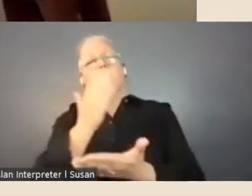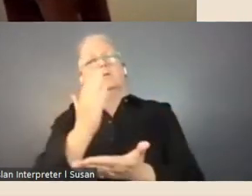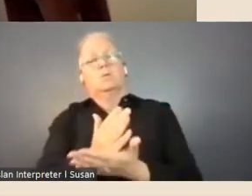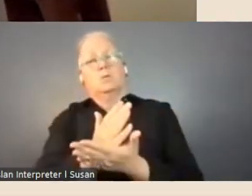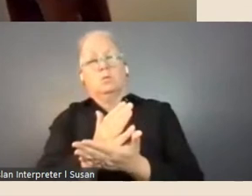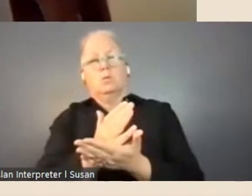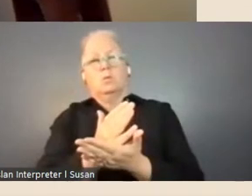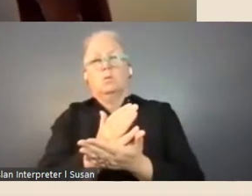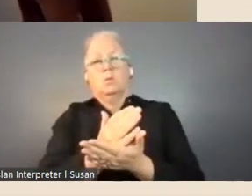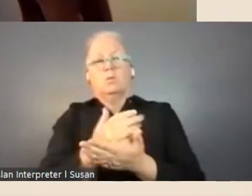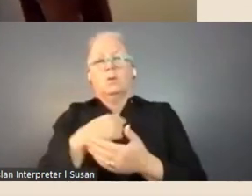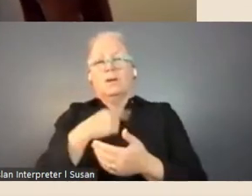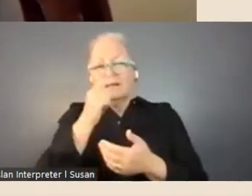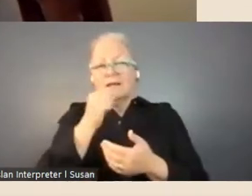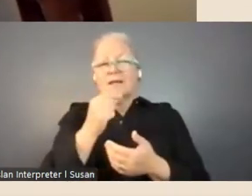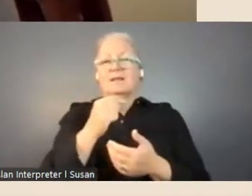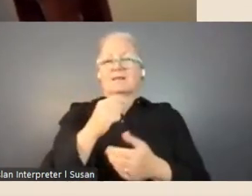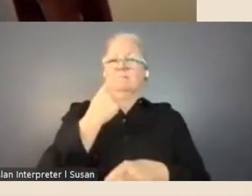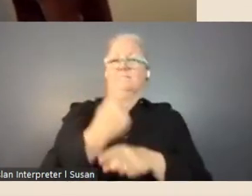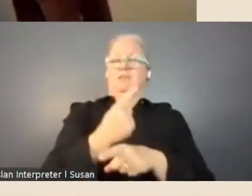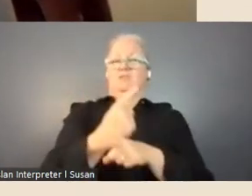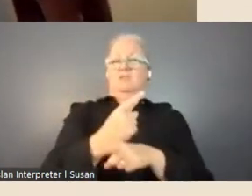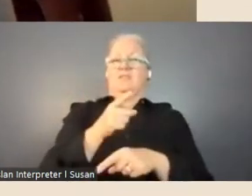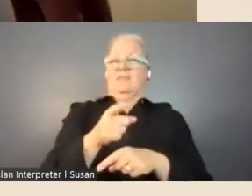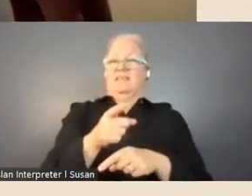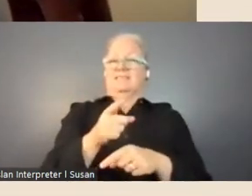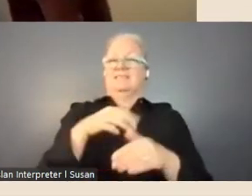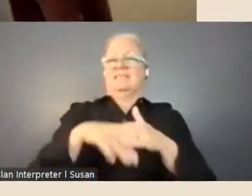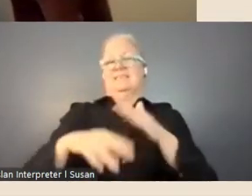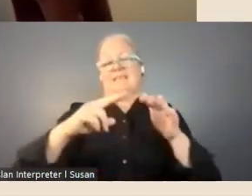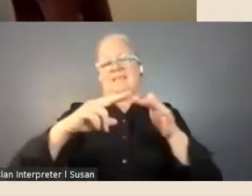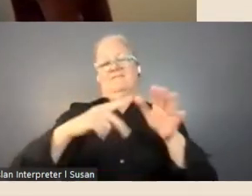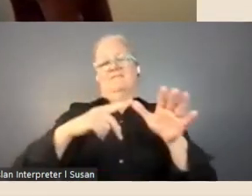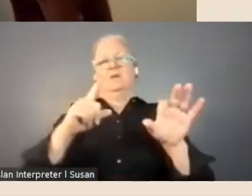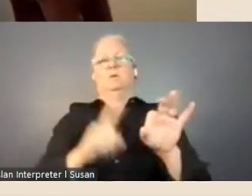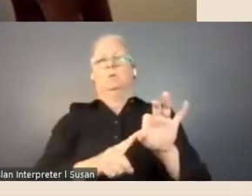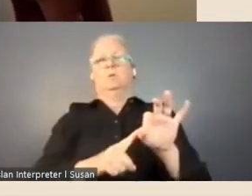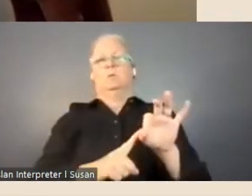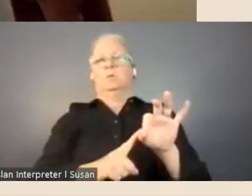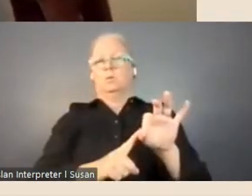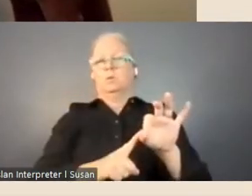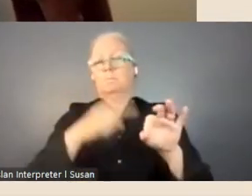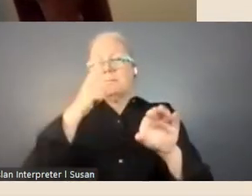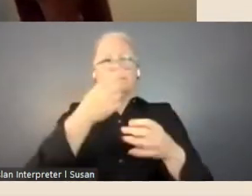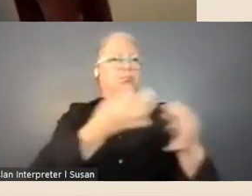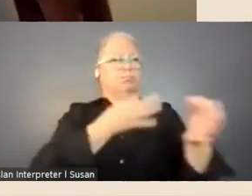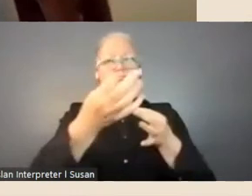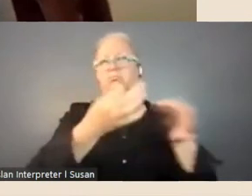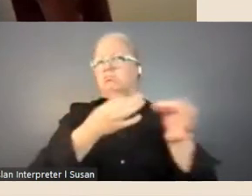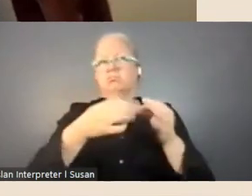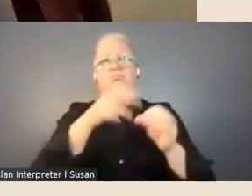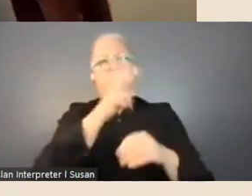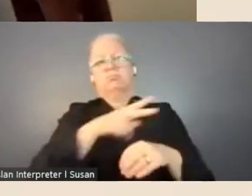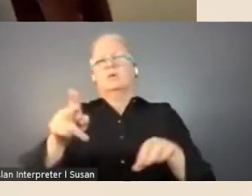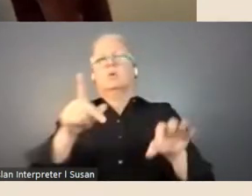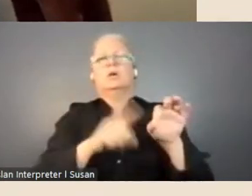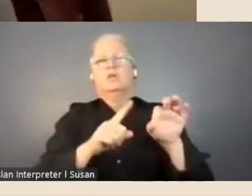give, make sure that's covered off in the Frequently Asked Questions because we want to make sure that people understand how they can understand and use Library